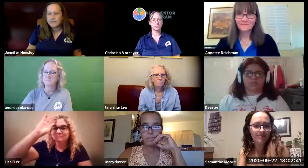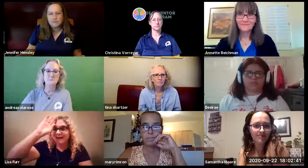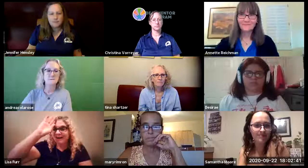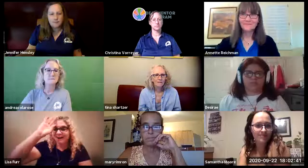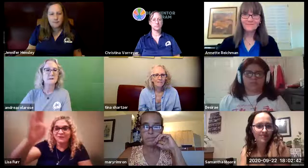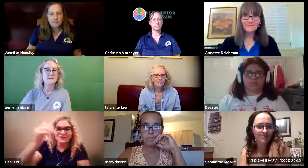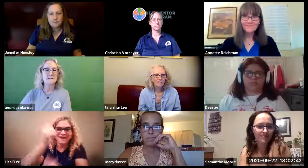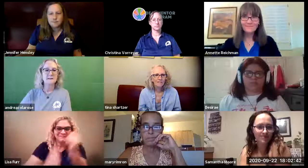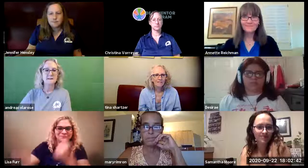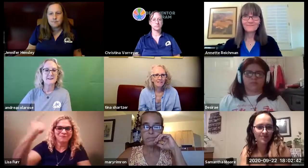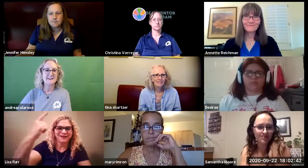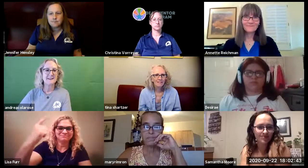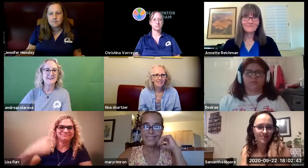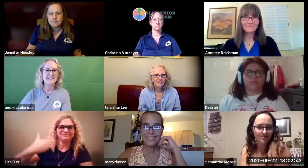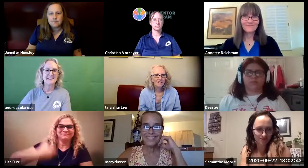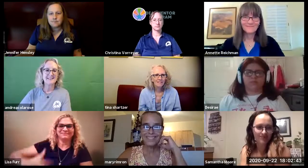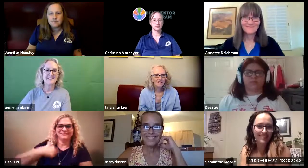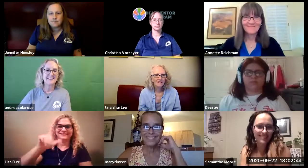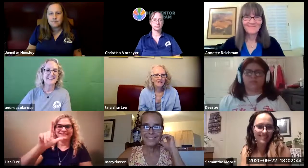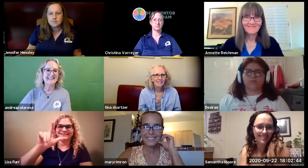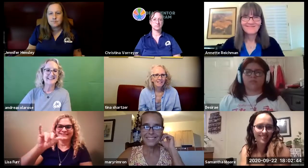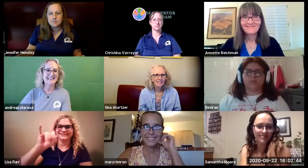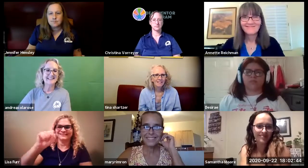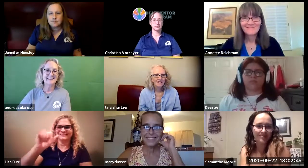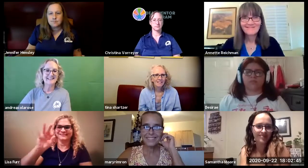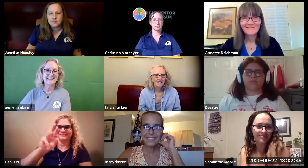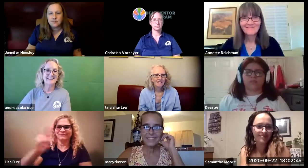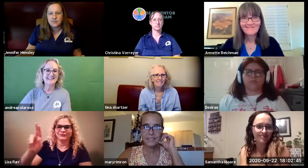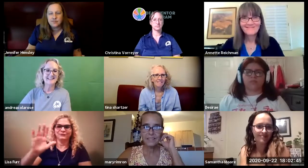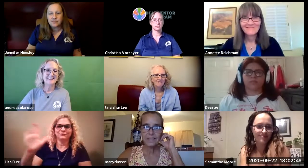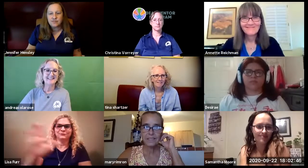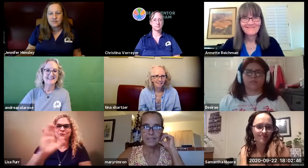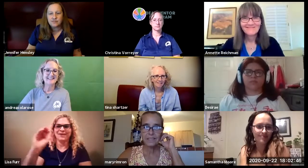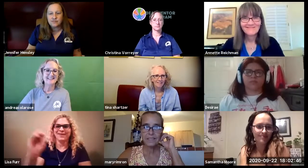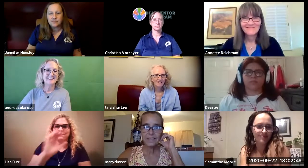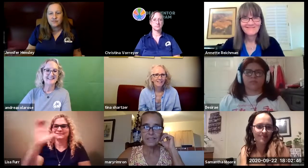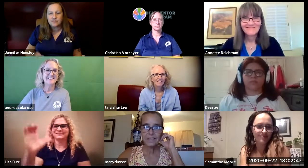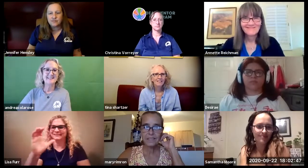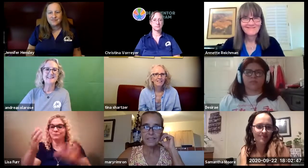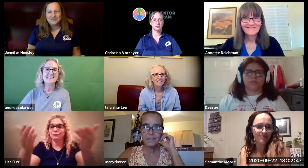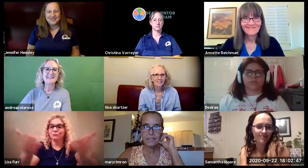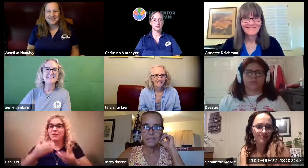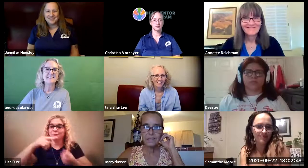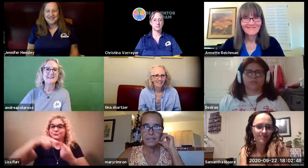okay hello everyone